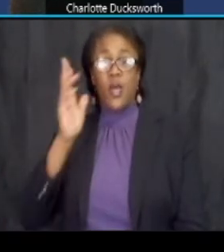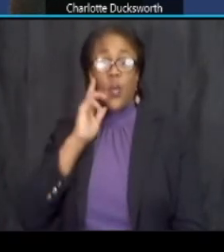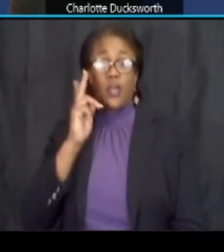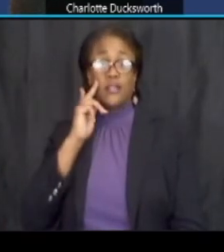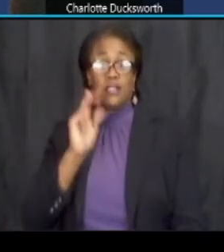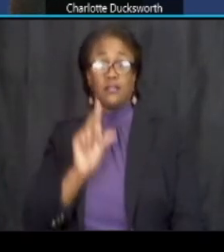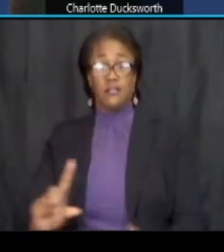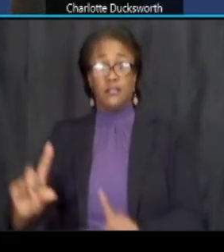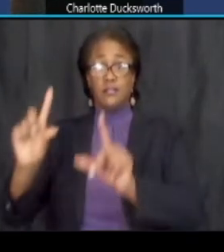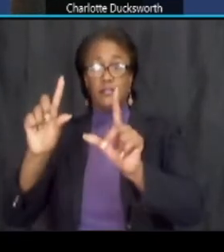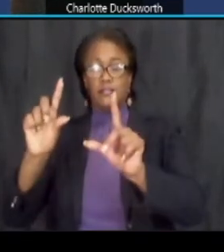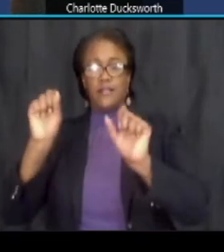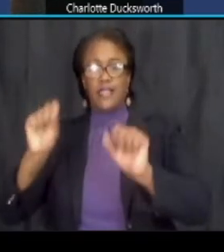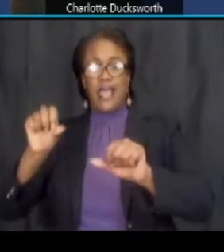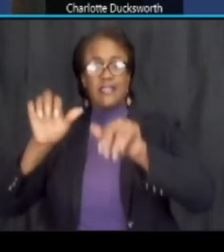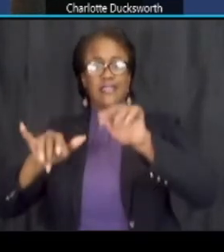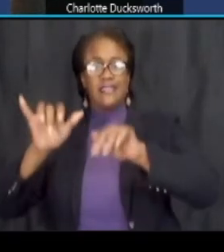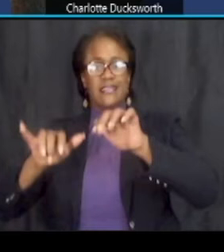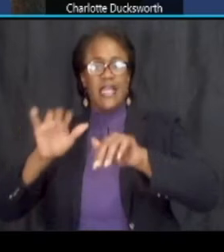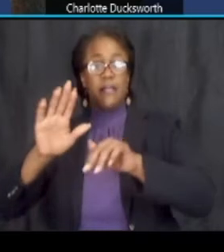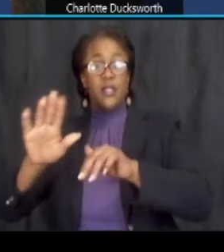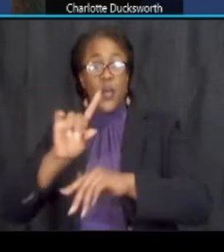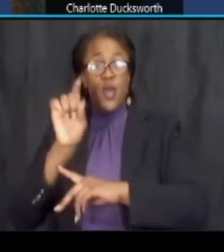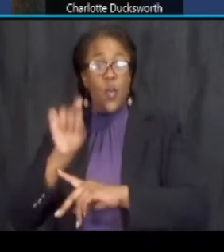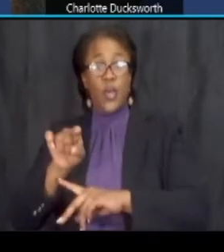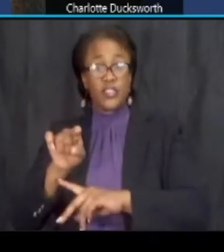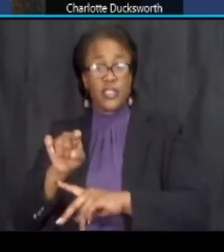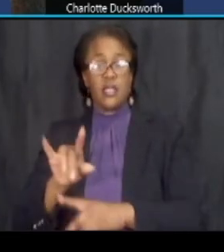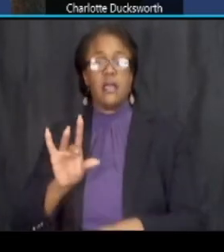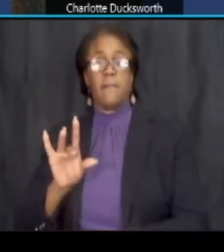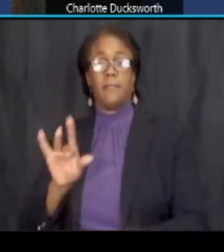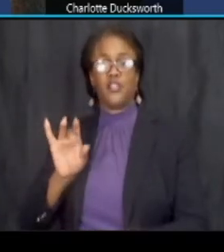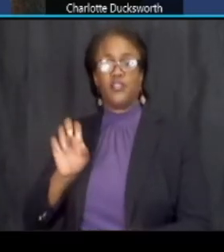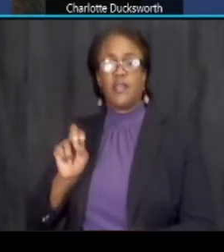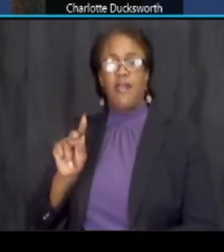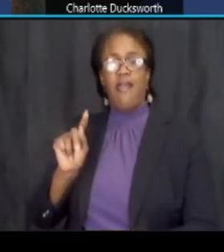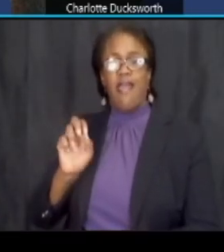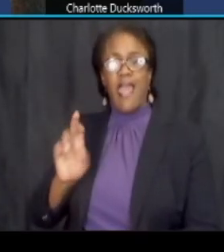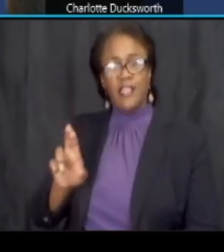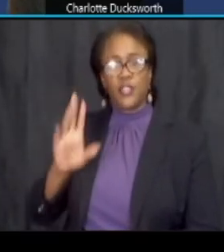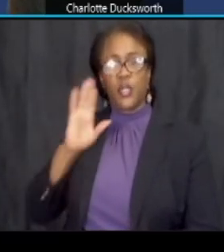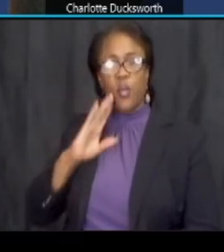can type in your quote question and press enter and it will come to all of all the panelists to